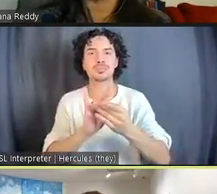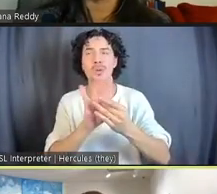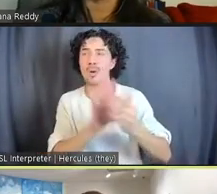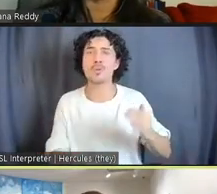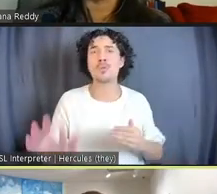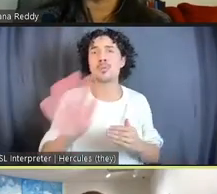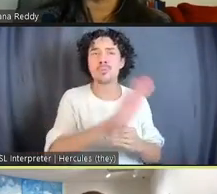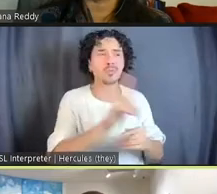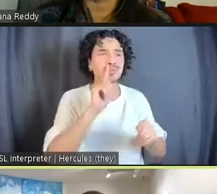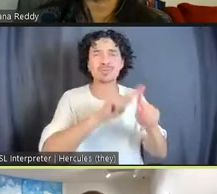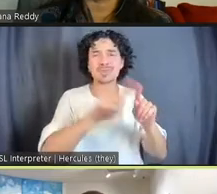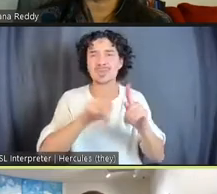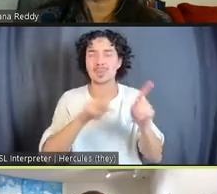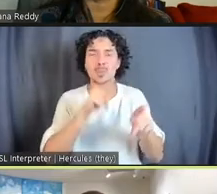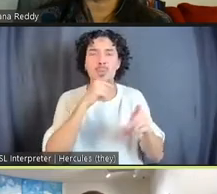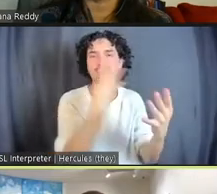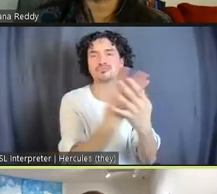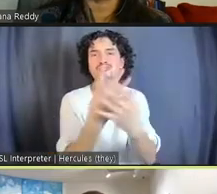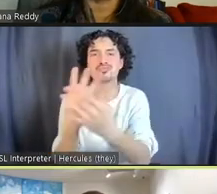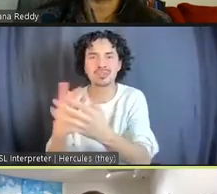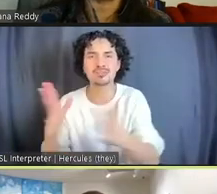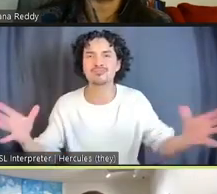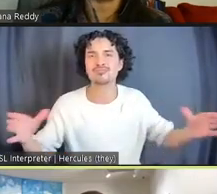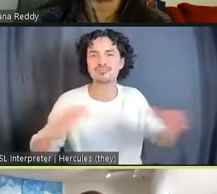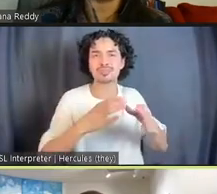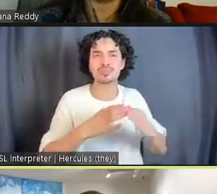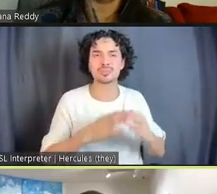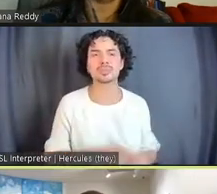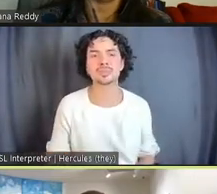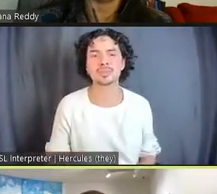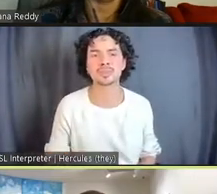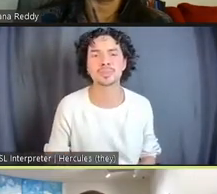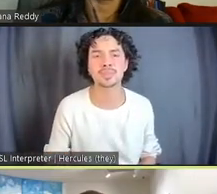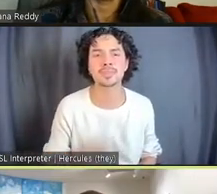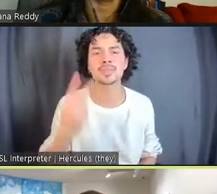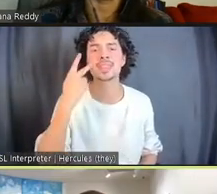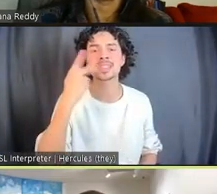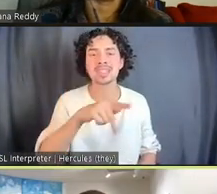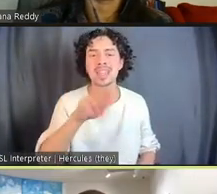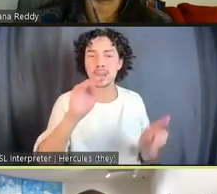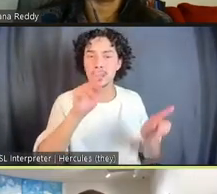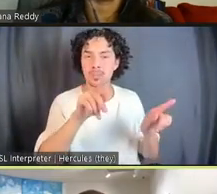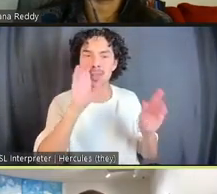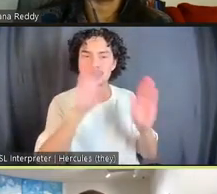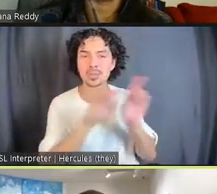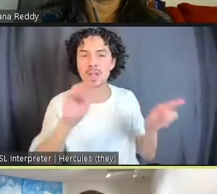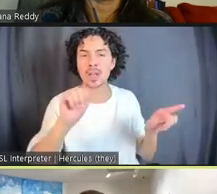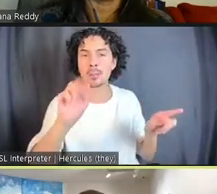And so you're looking at an image of detail from the work by Mark Loughney, who's currently in prison in Pennsylvania.